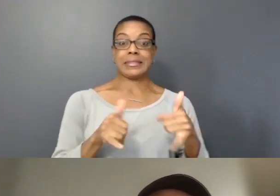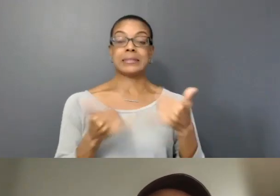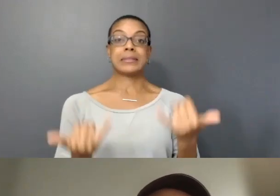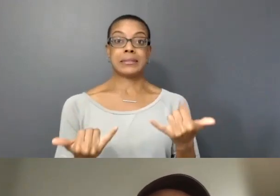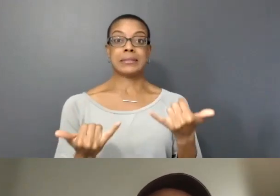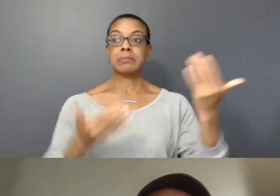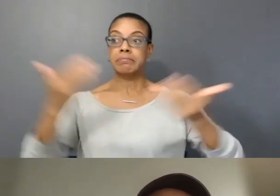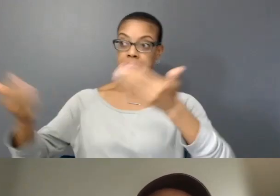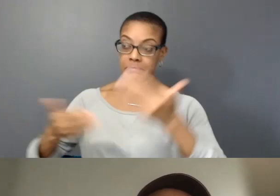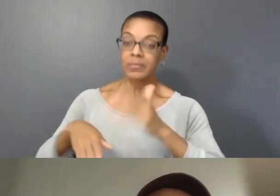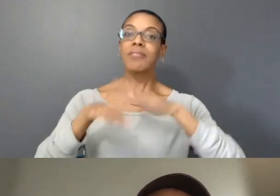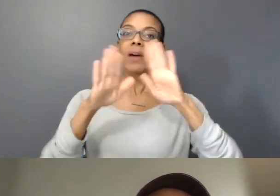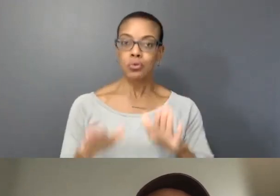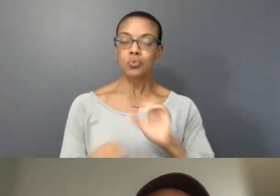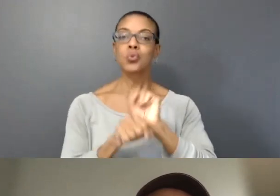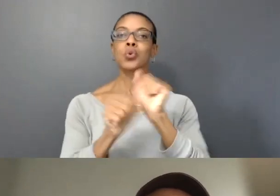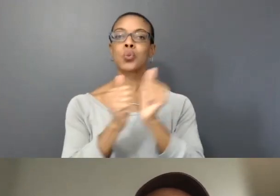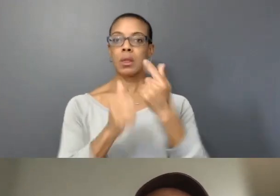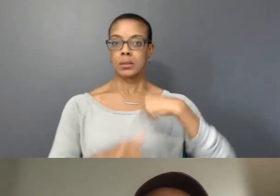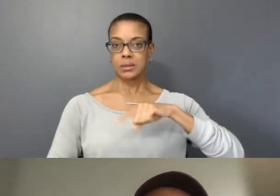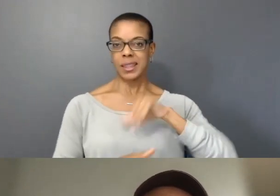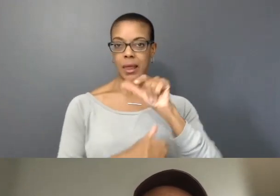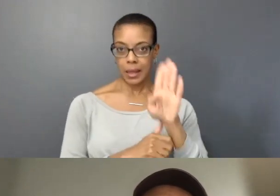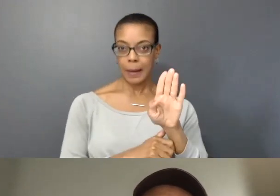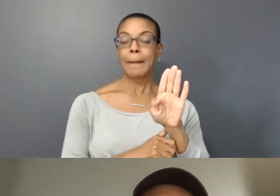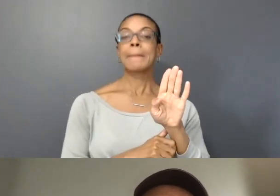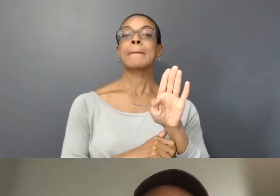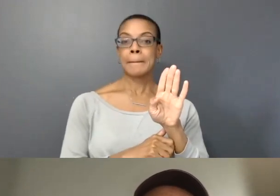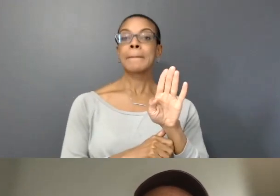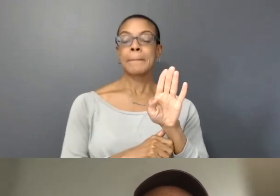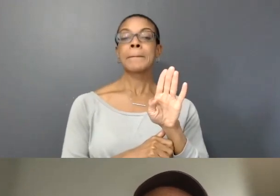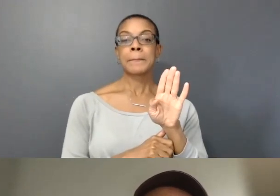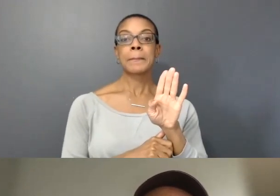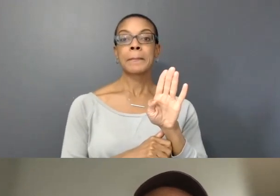going to be working with us in this lab. I'm going to pass on a little, I'm going to pass it on to Marjorie to speak